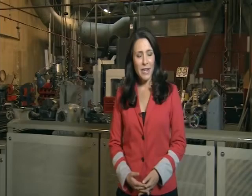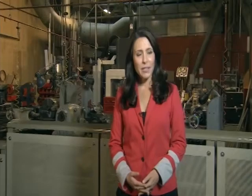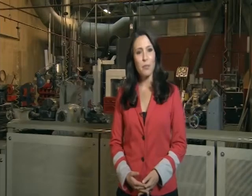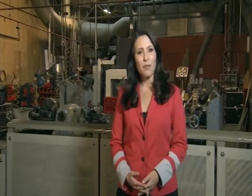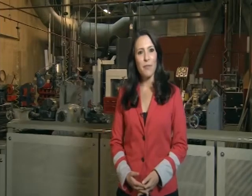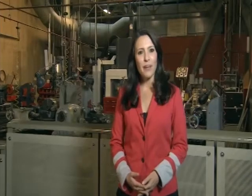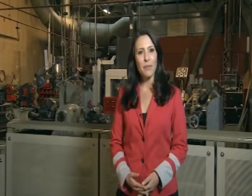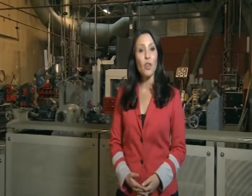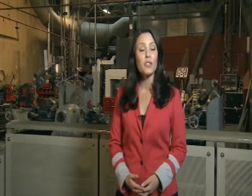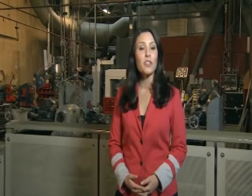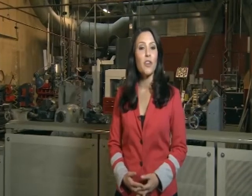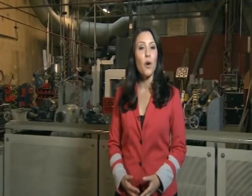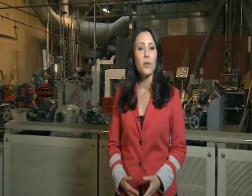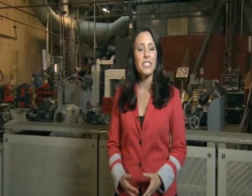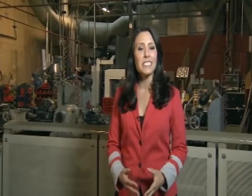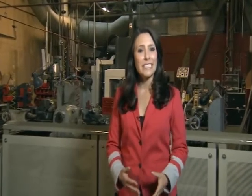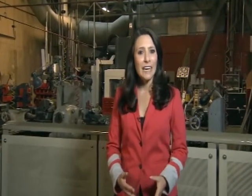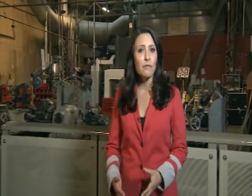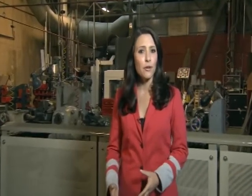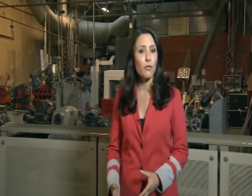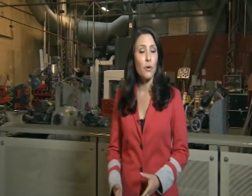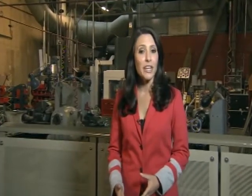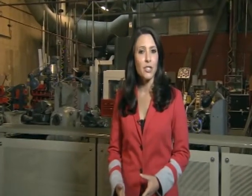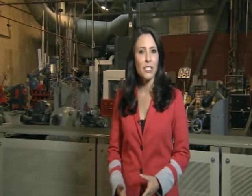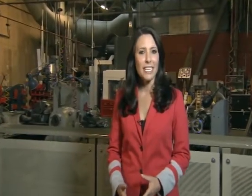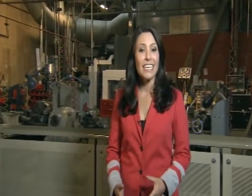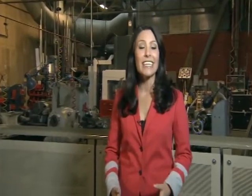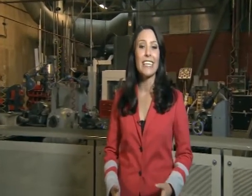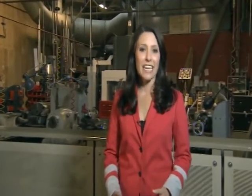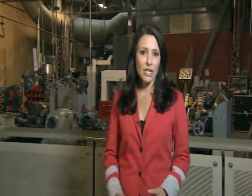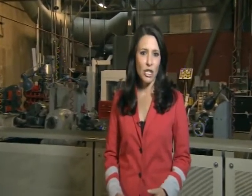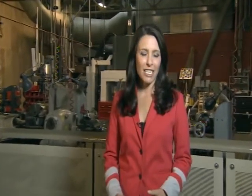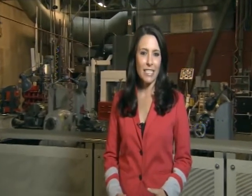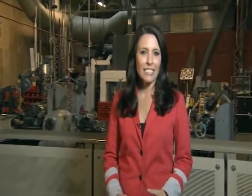Our next profile looks at the oldest Deaf-controlled agency in the Nation,